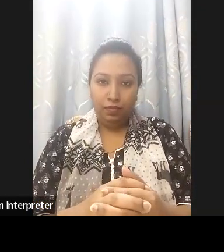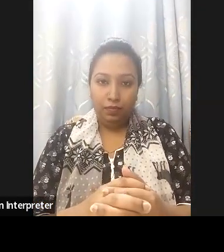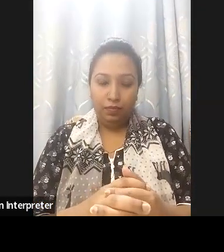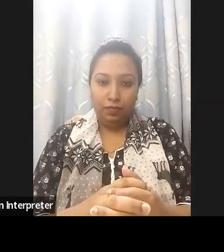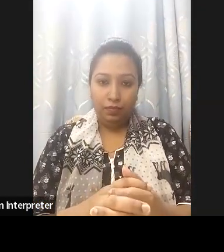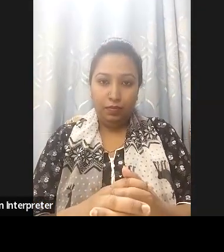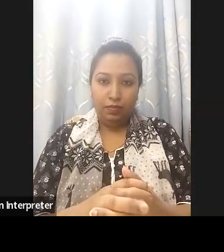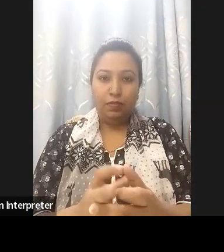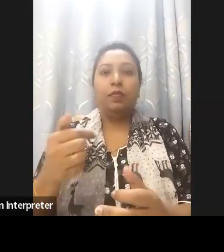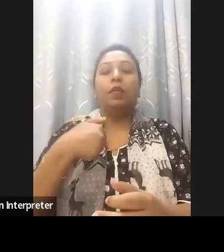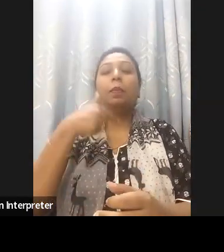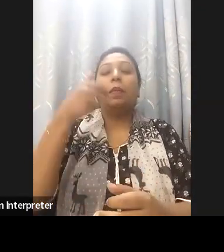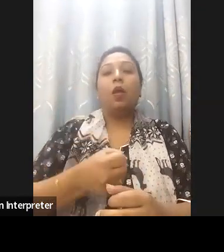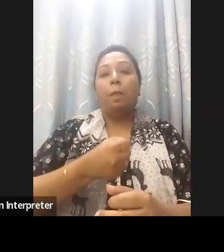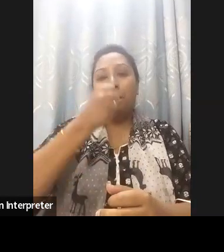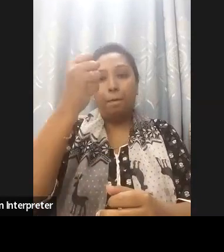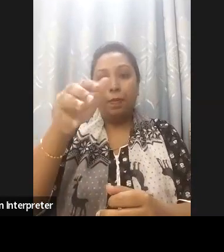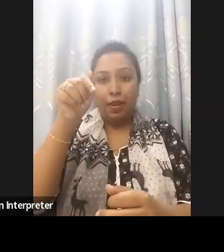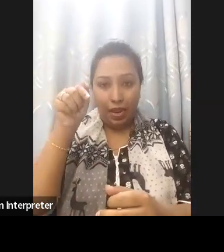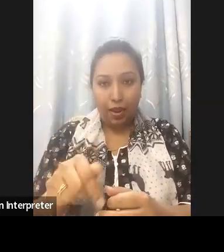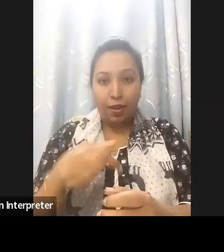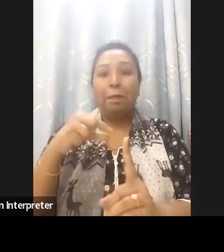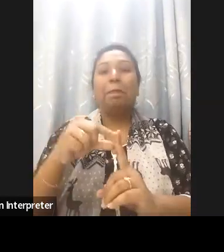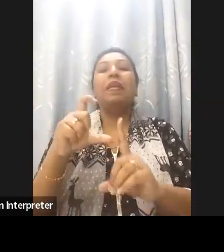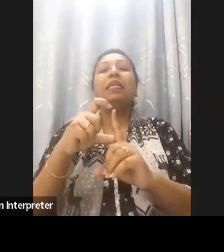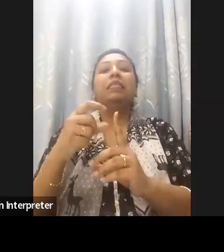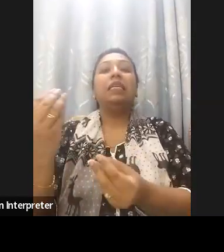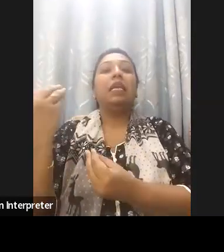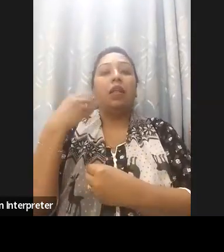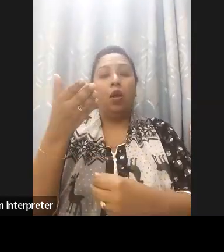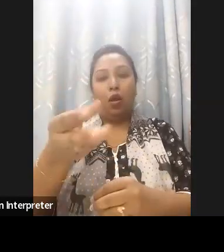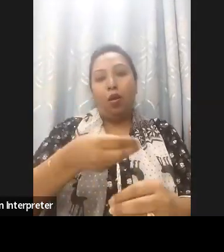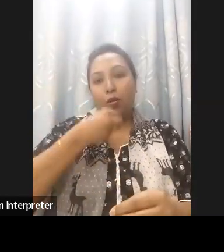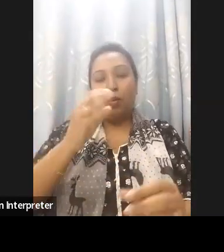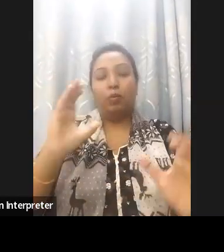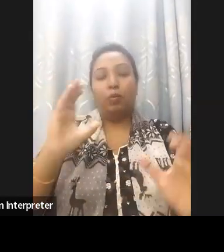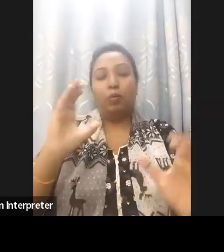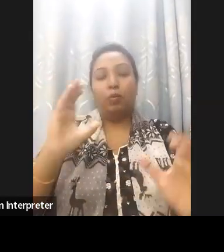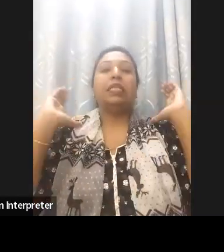micro to Dr Muhammad Humayun Kabir. He will share with us some insights about Bangladesh